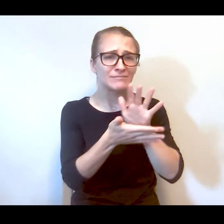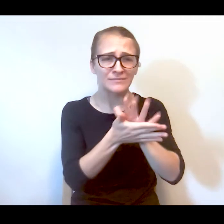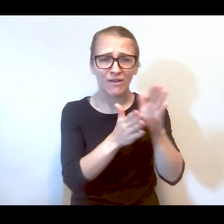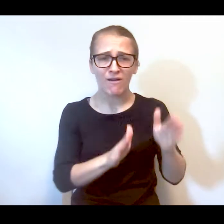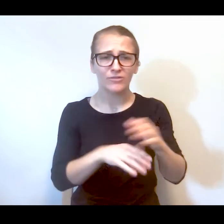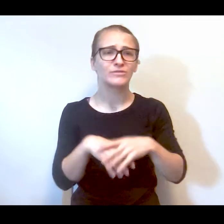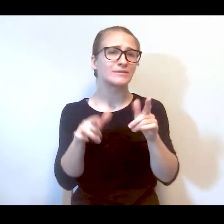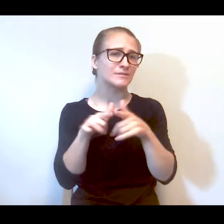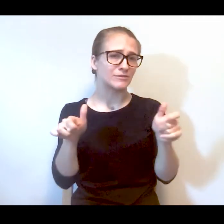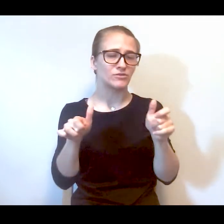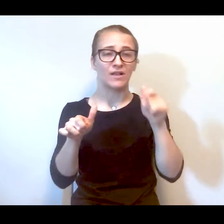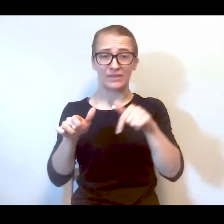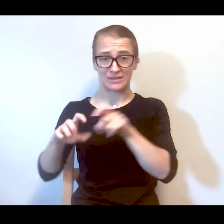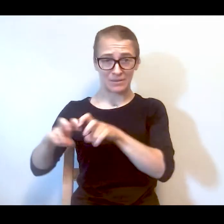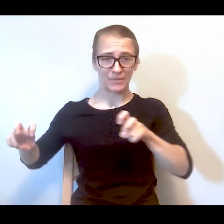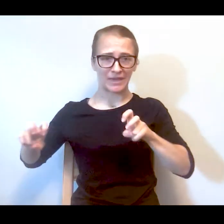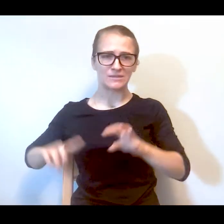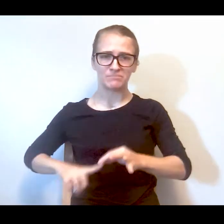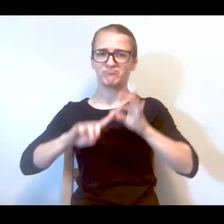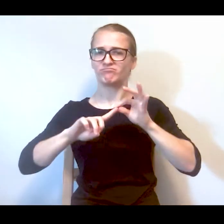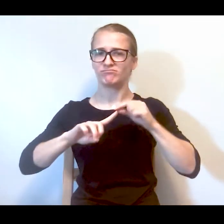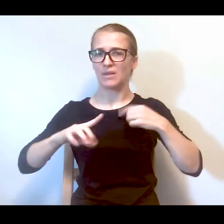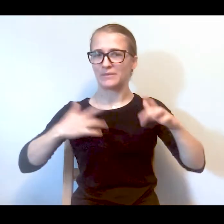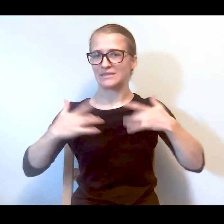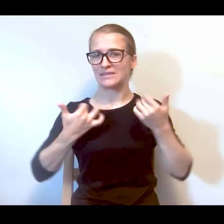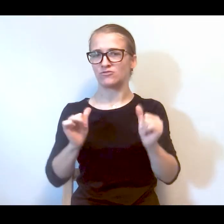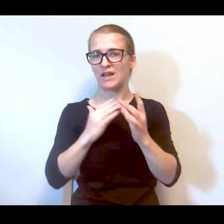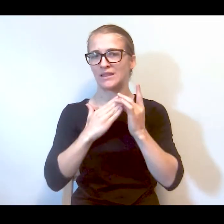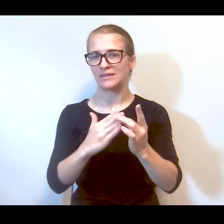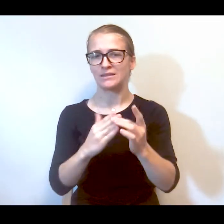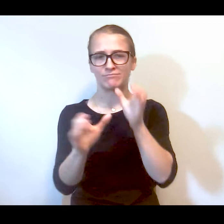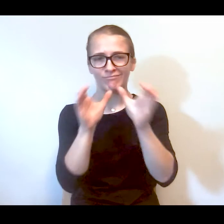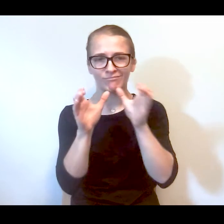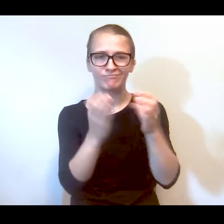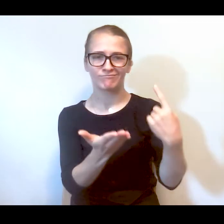but I feel like this panel is very different and I'm excited to try to lead this conversation because we